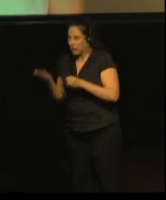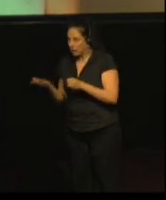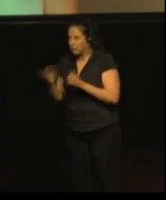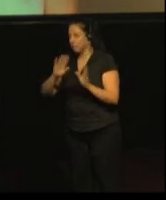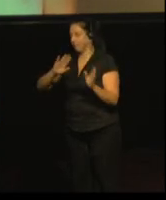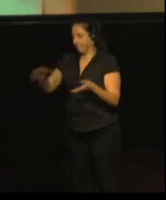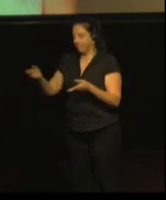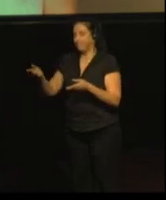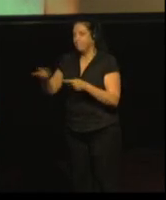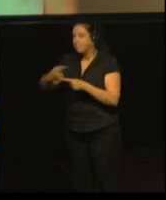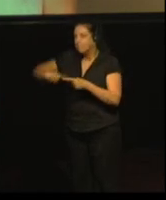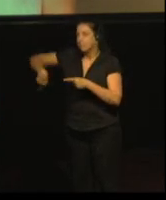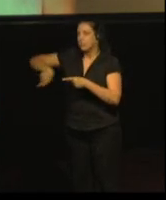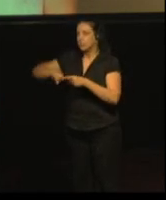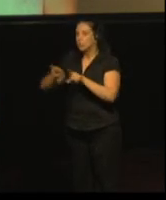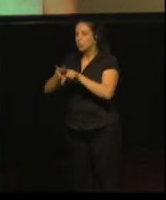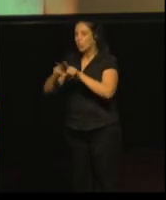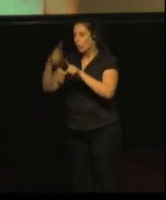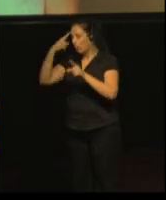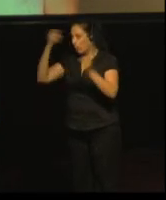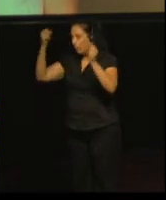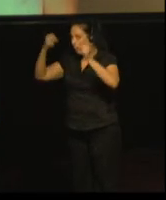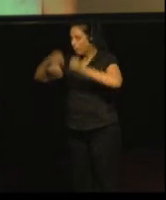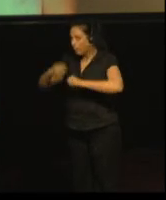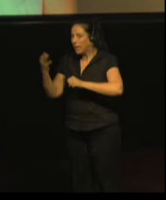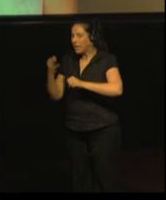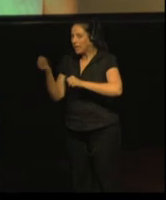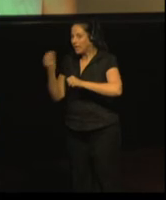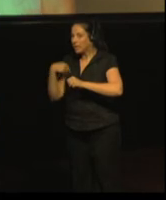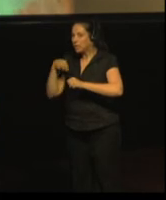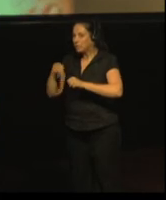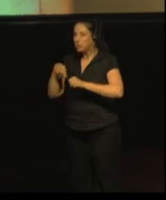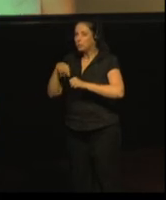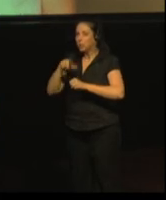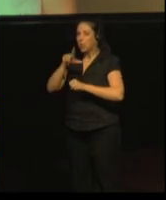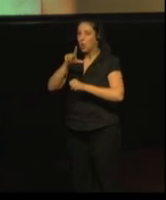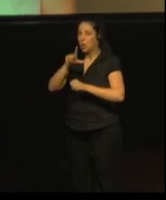Kara from Sense and Loic from Cresam. They had the main task: